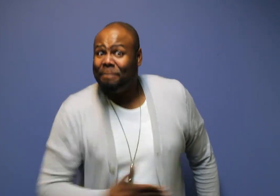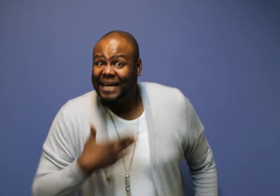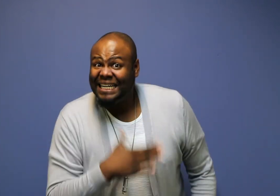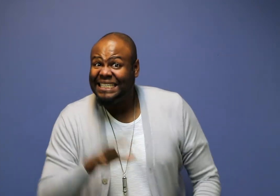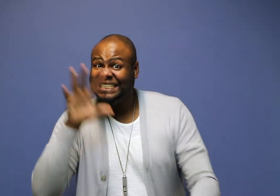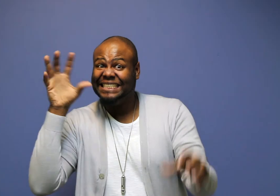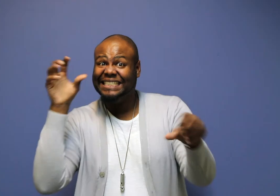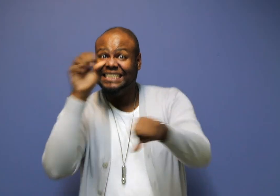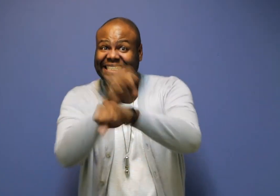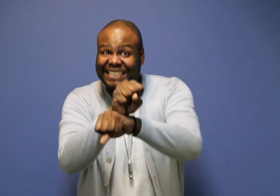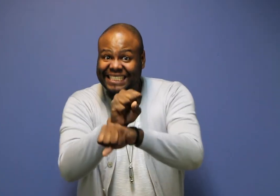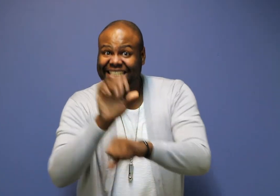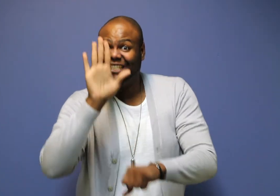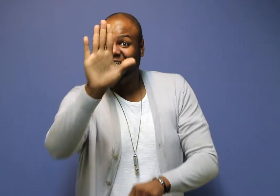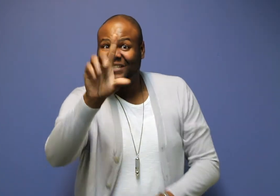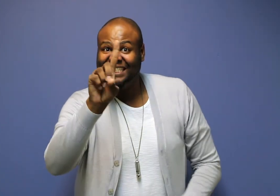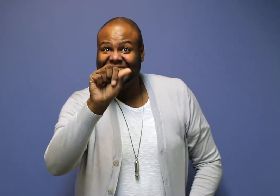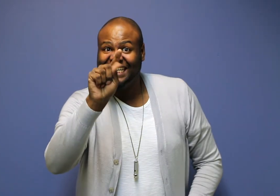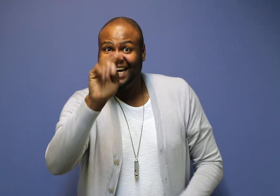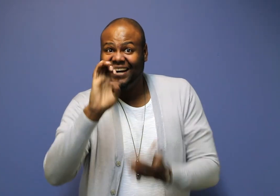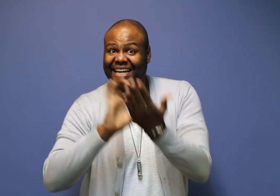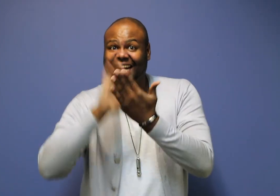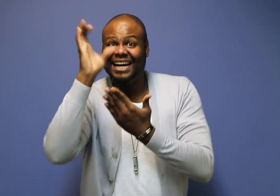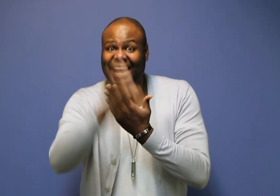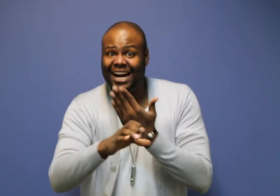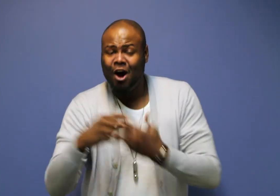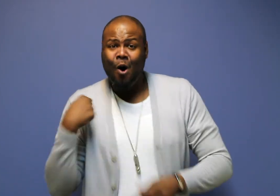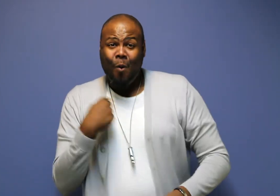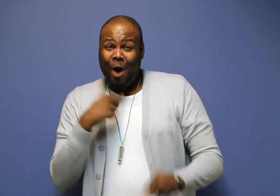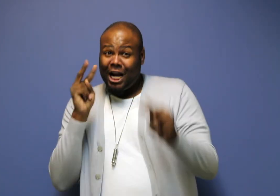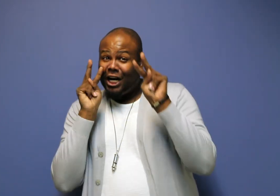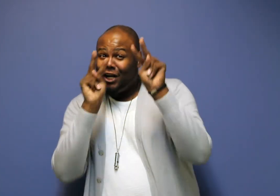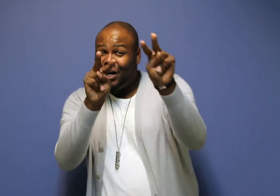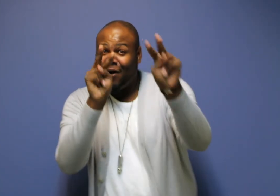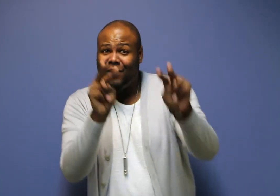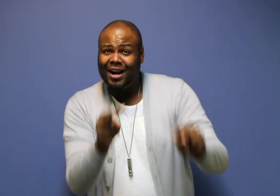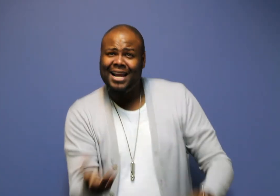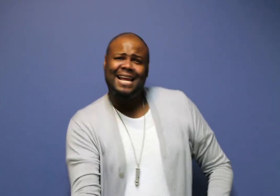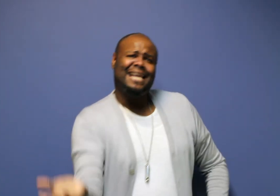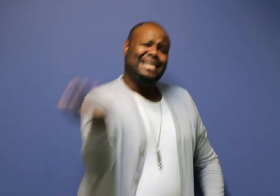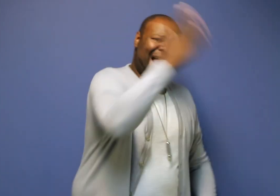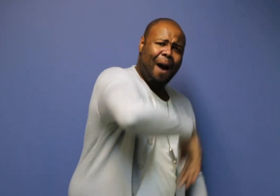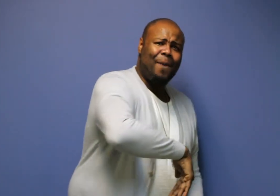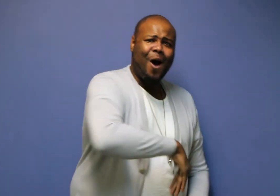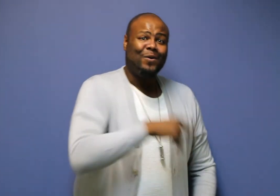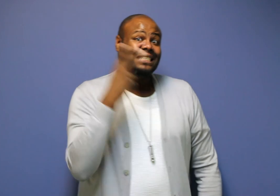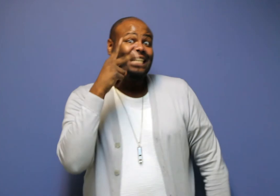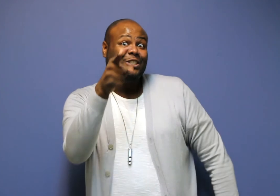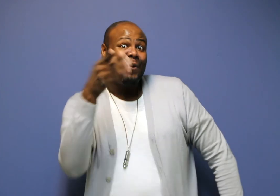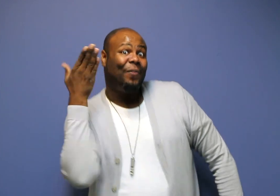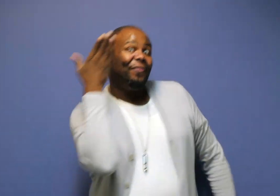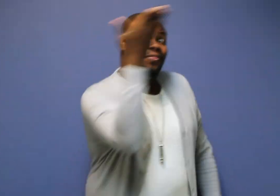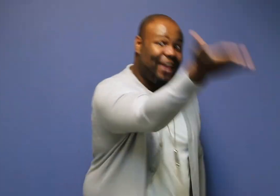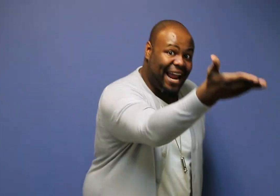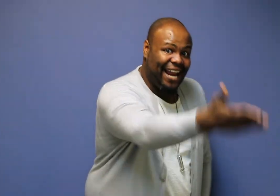Mark your calendar! We look forward to seeing you there!